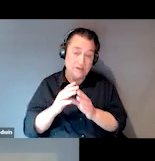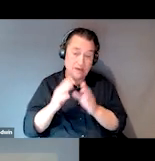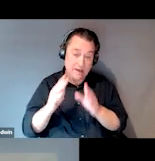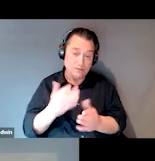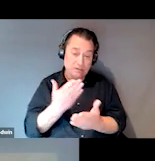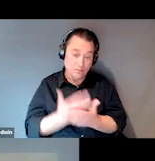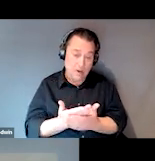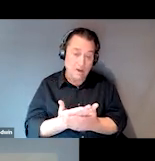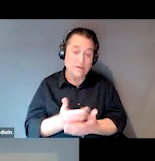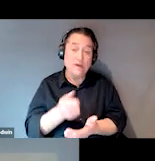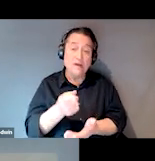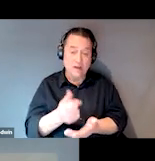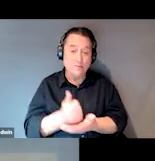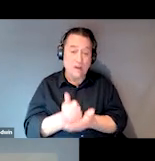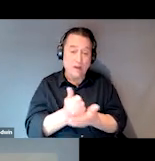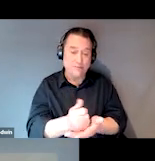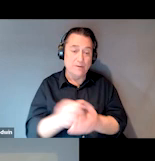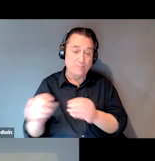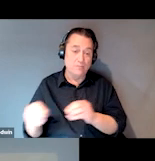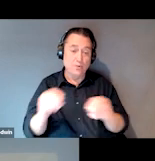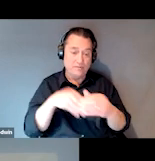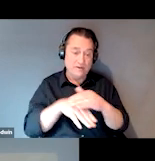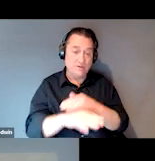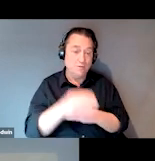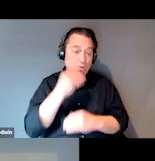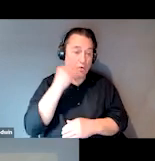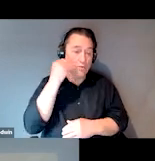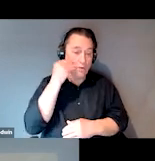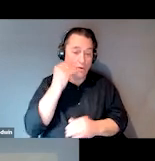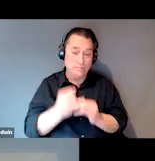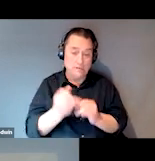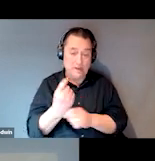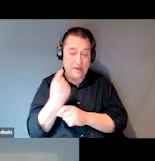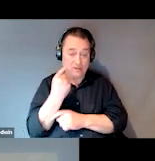they'll help them move into their home. So last year for our major fundraiser,